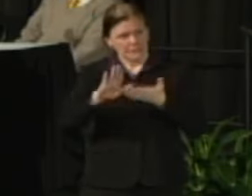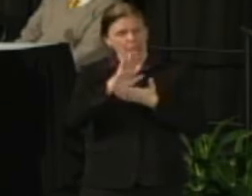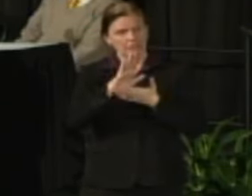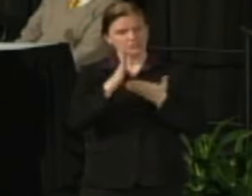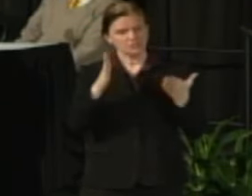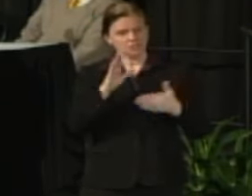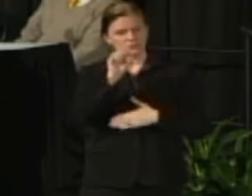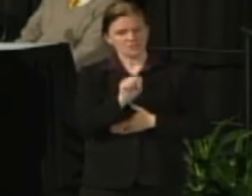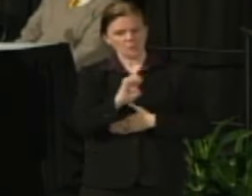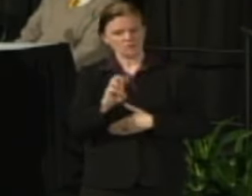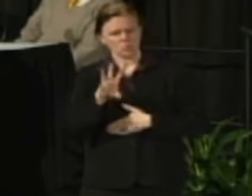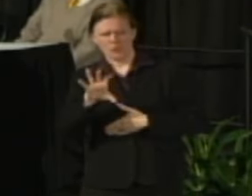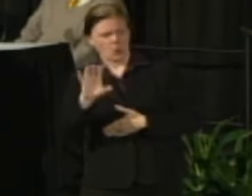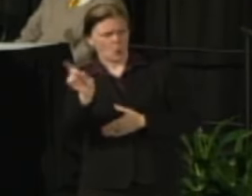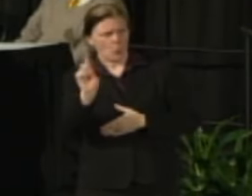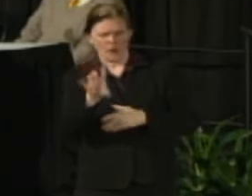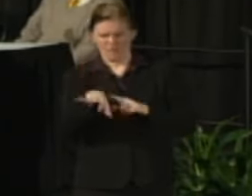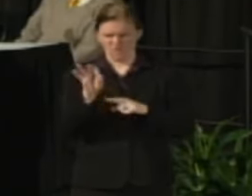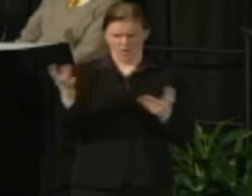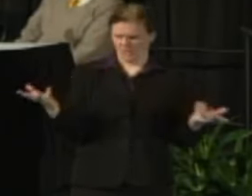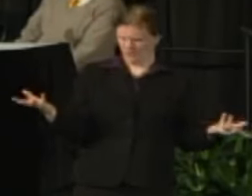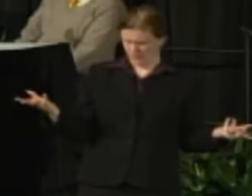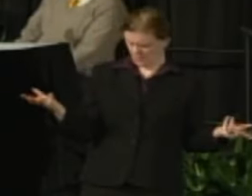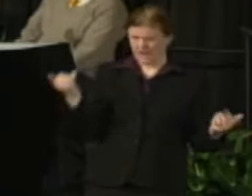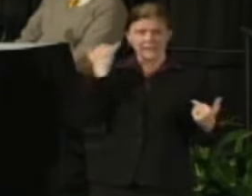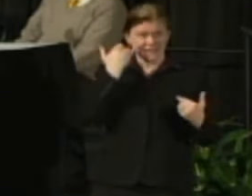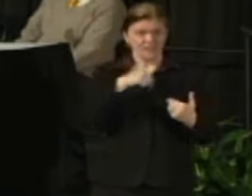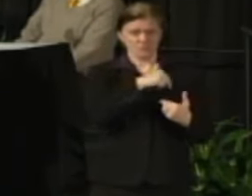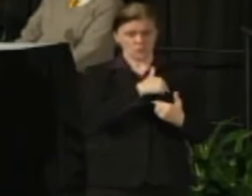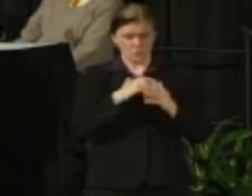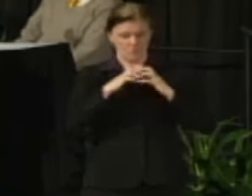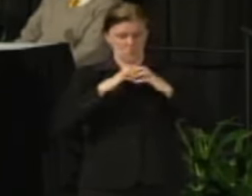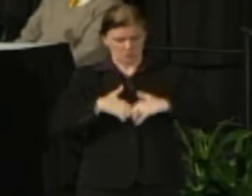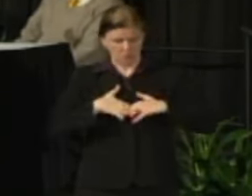Where would you get that for the future generations, for current generations,